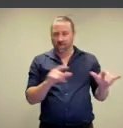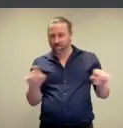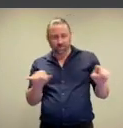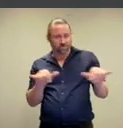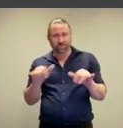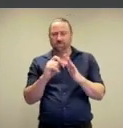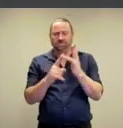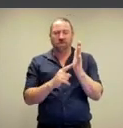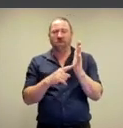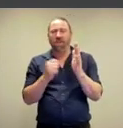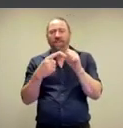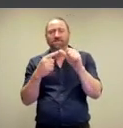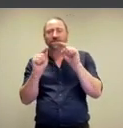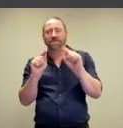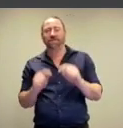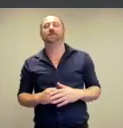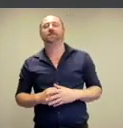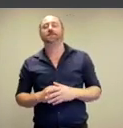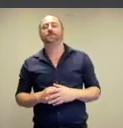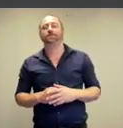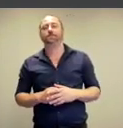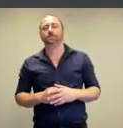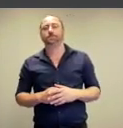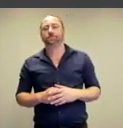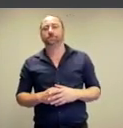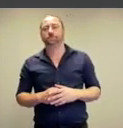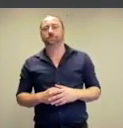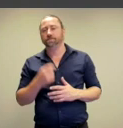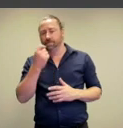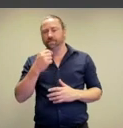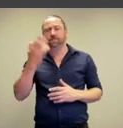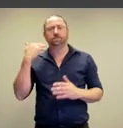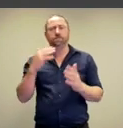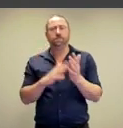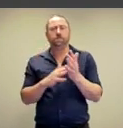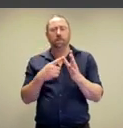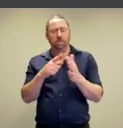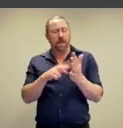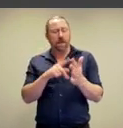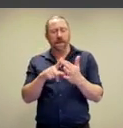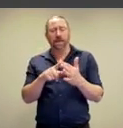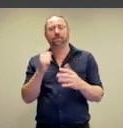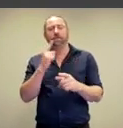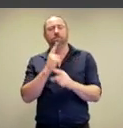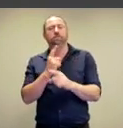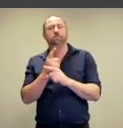answers coming on through. So some of you who saw the May